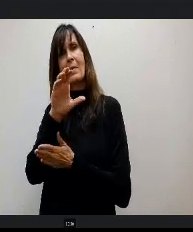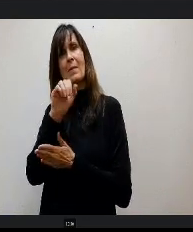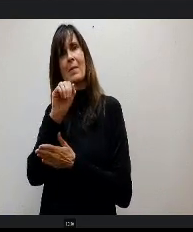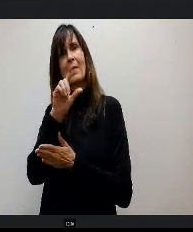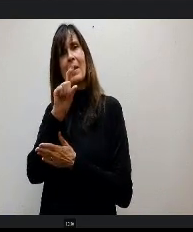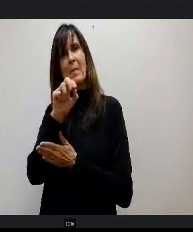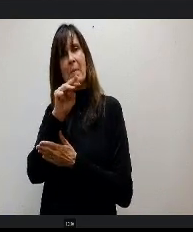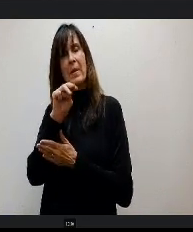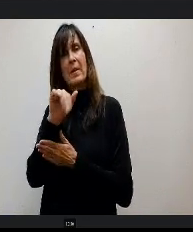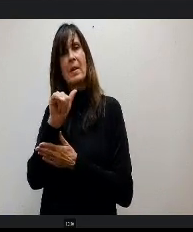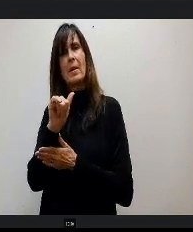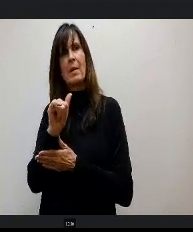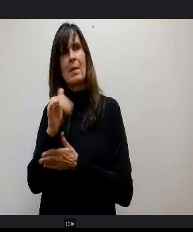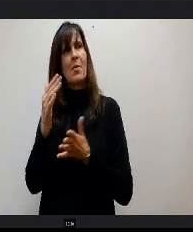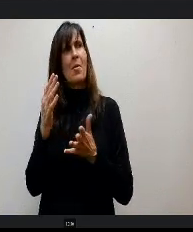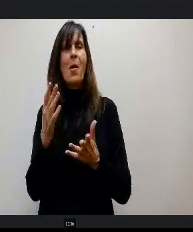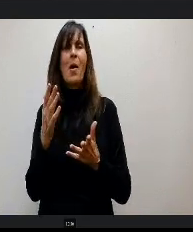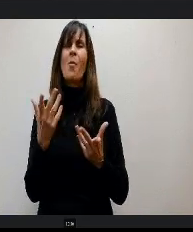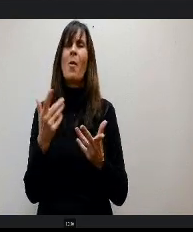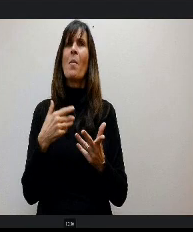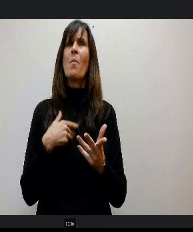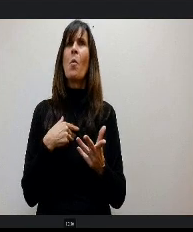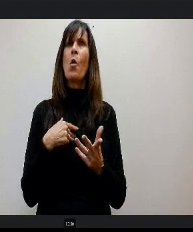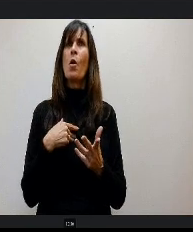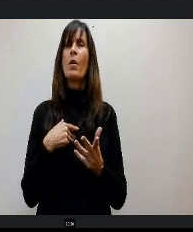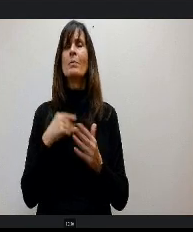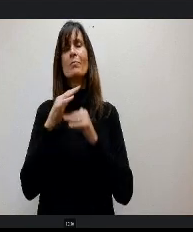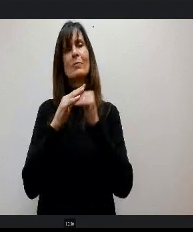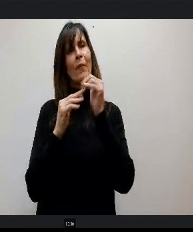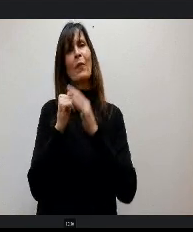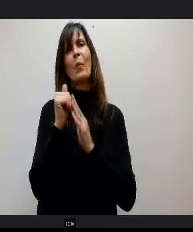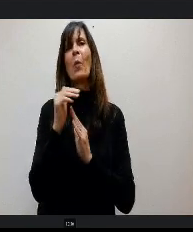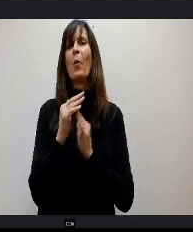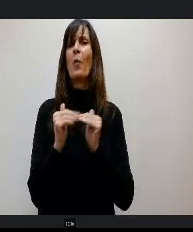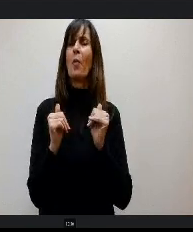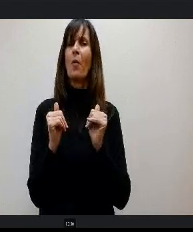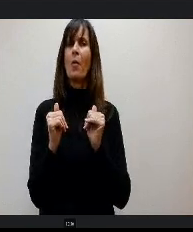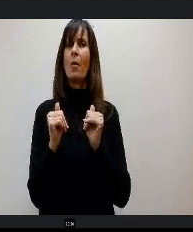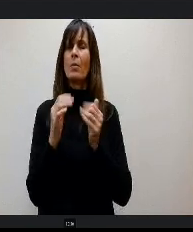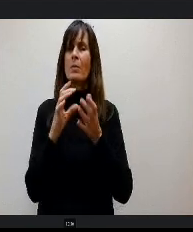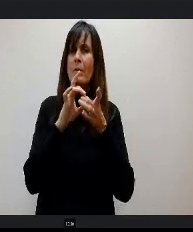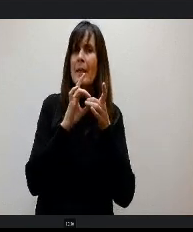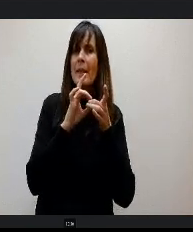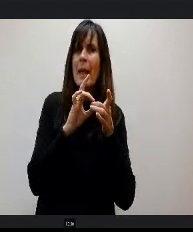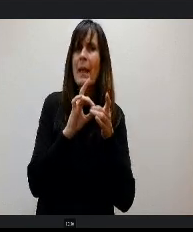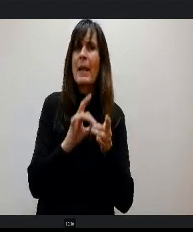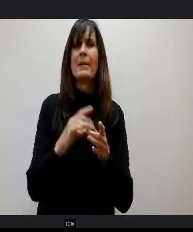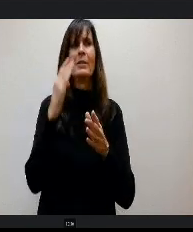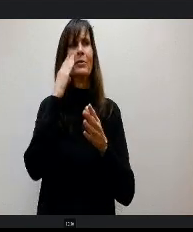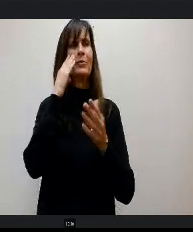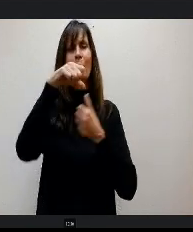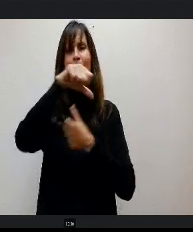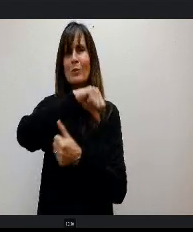sense of familial opportunity for us to be able to relate to each other, get to know each other, whether